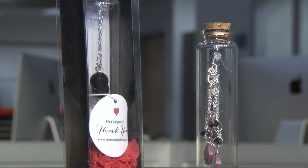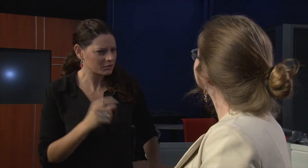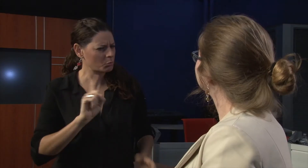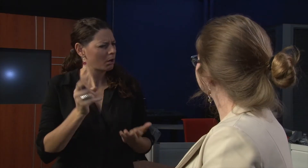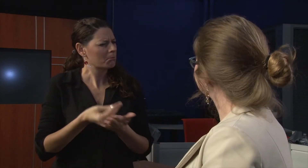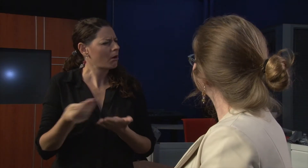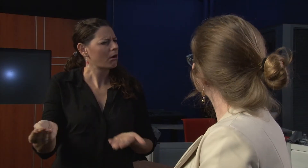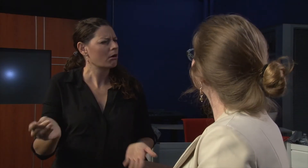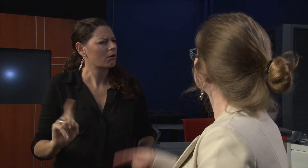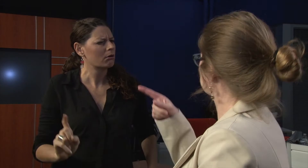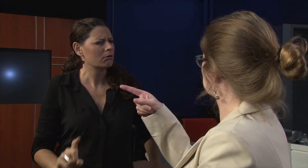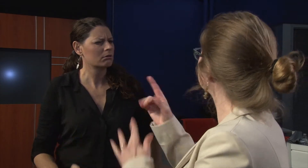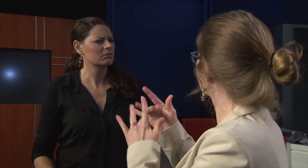Where can I get a pair?